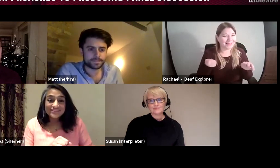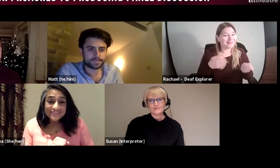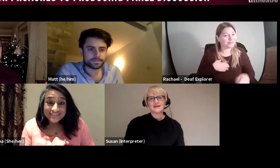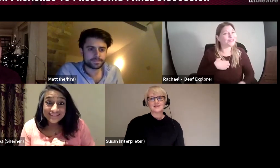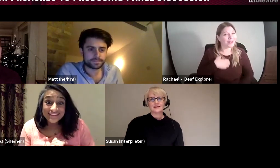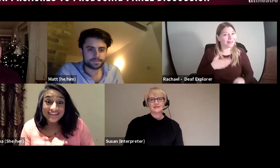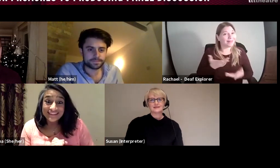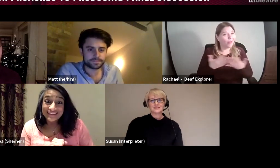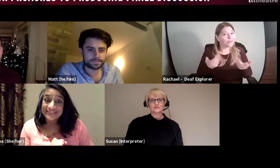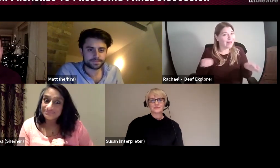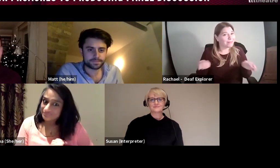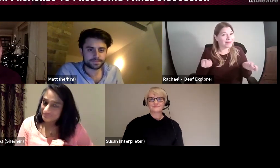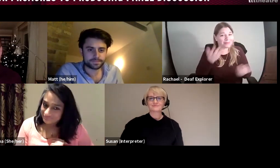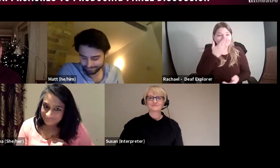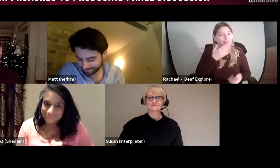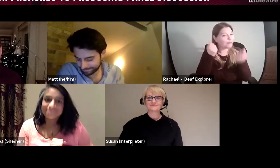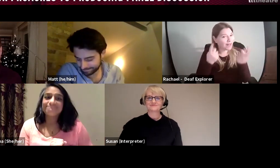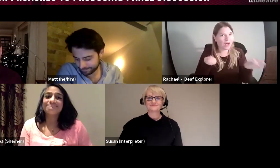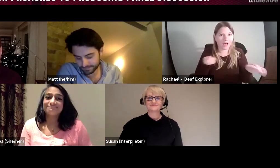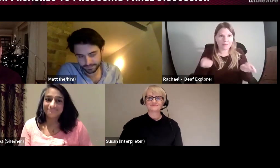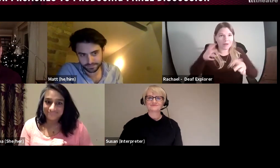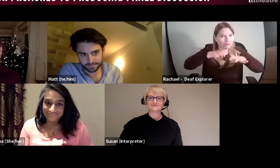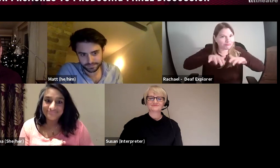Yes, I think that's it for me. RACHAEL: A lot of admin too,